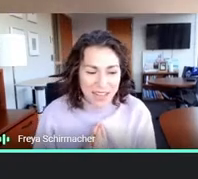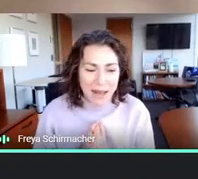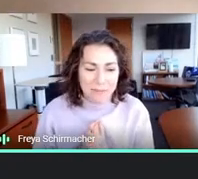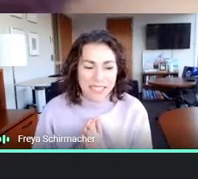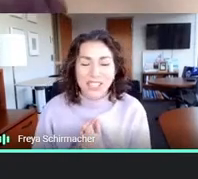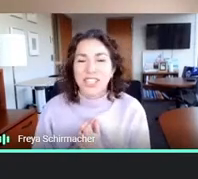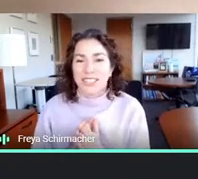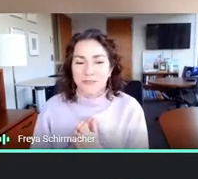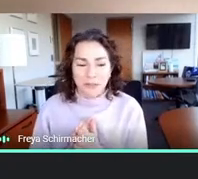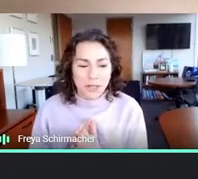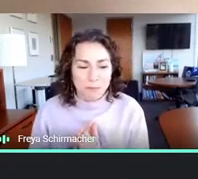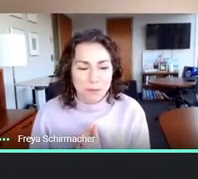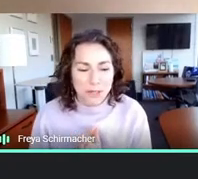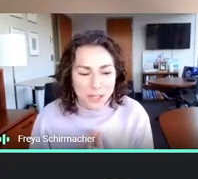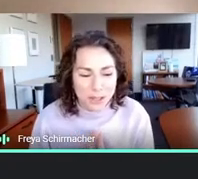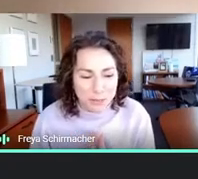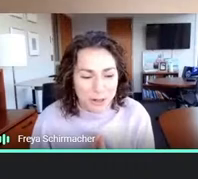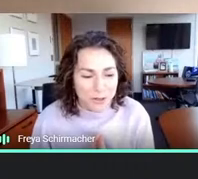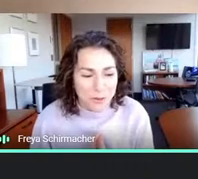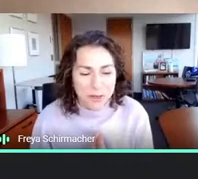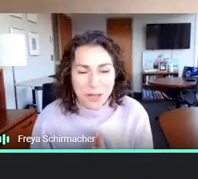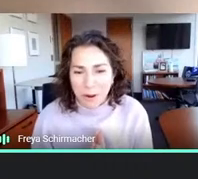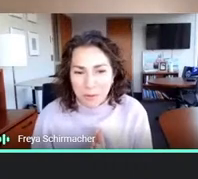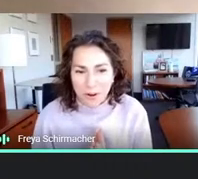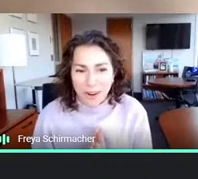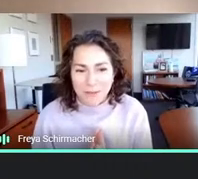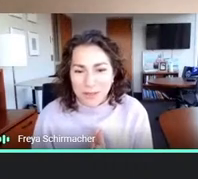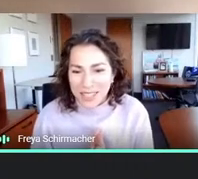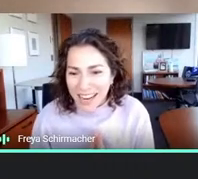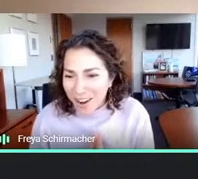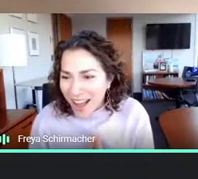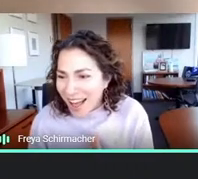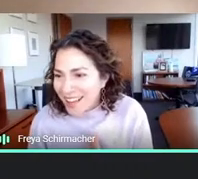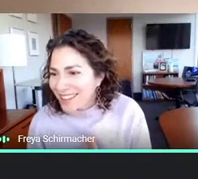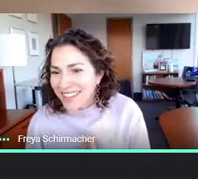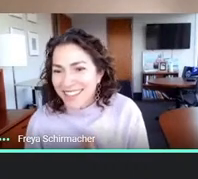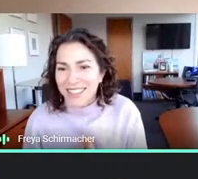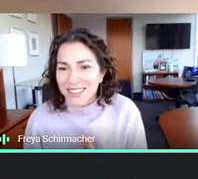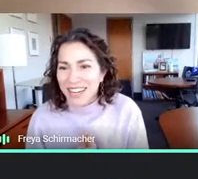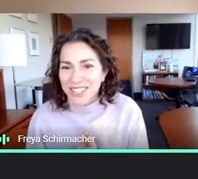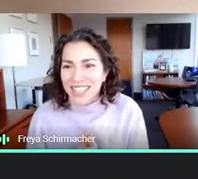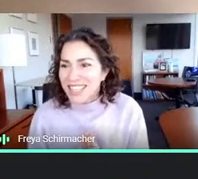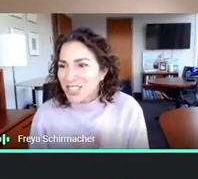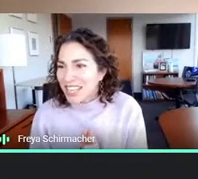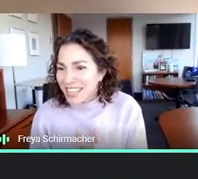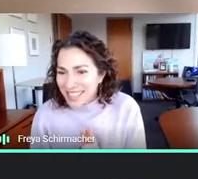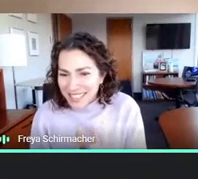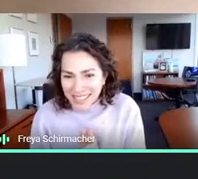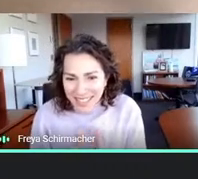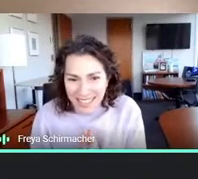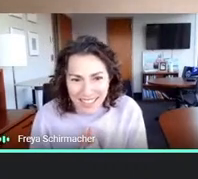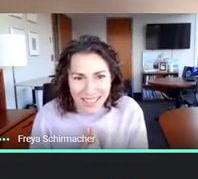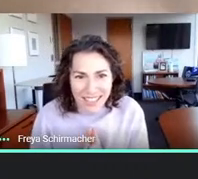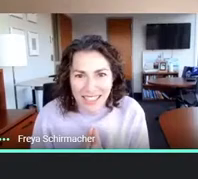for this Prudential spirit of Community Award program. So Sarah congratulations here. You were just here. Wait, wait ago